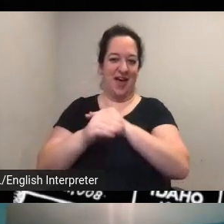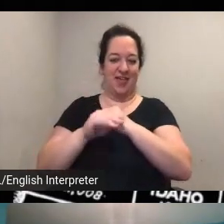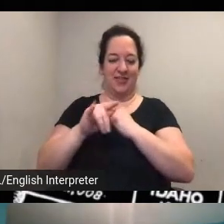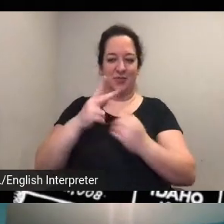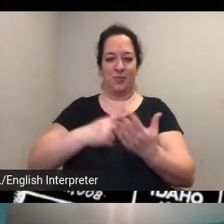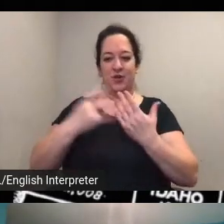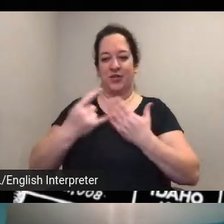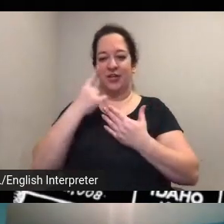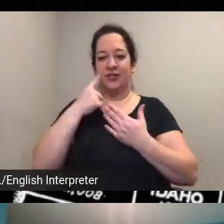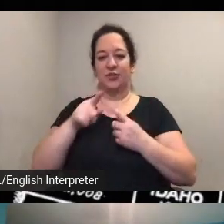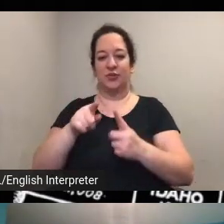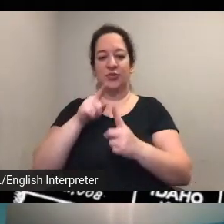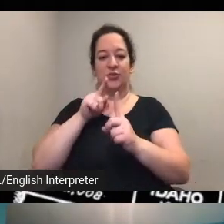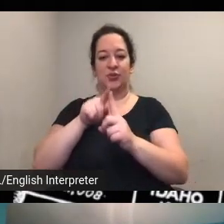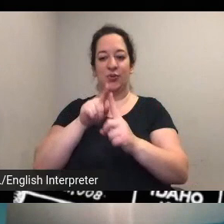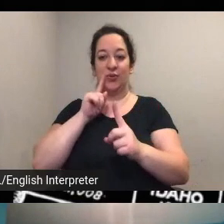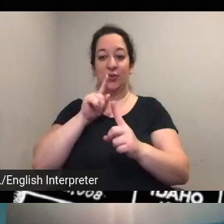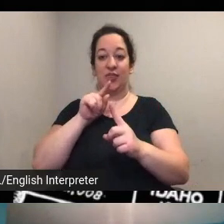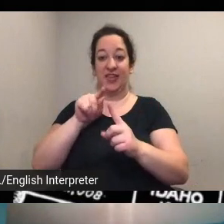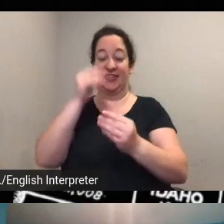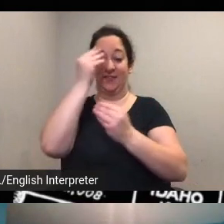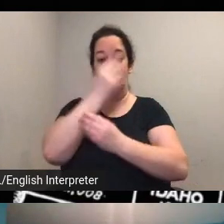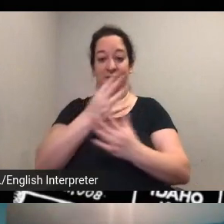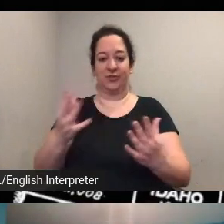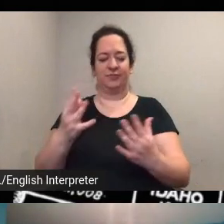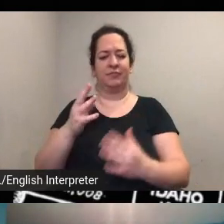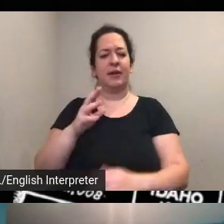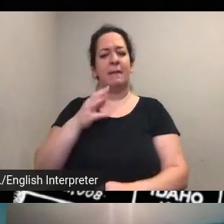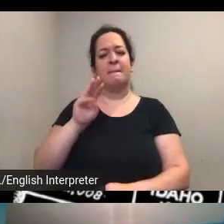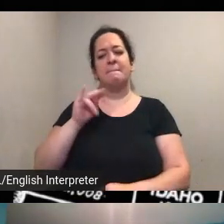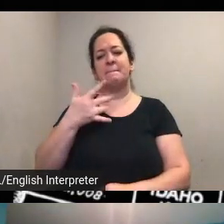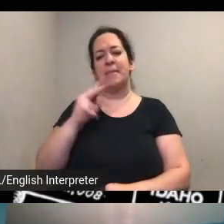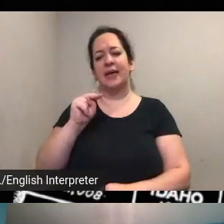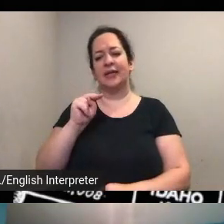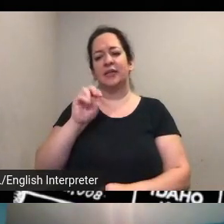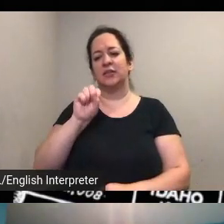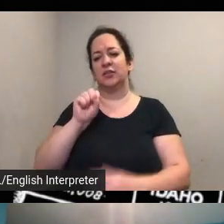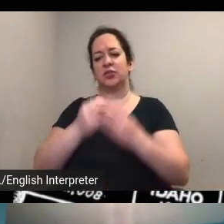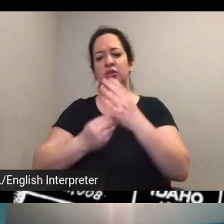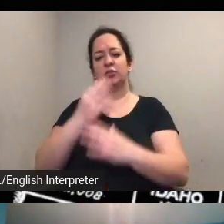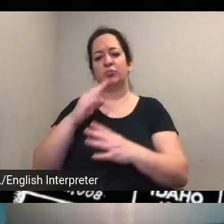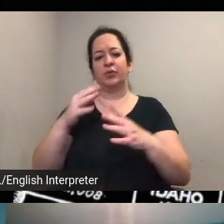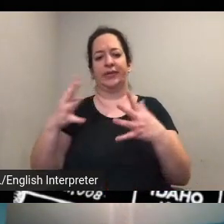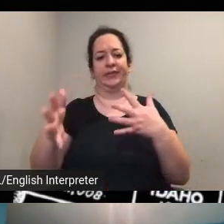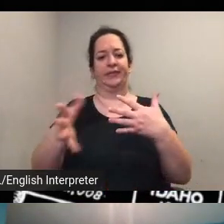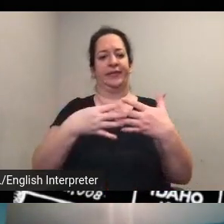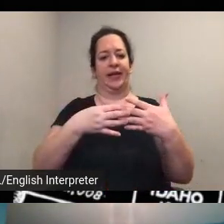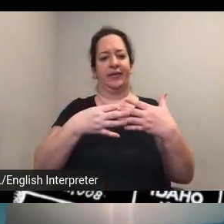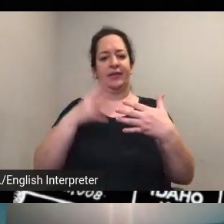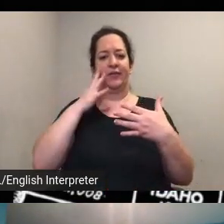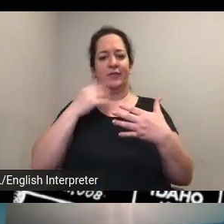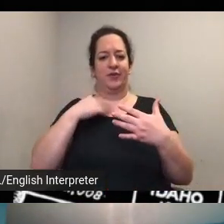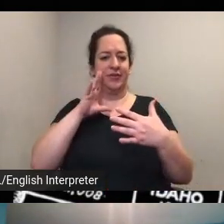megan springgate is excited by the ability to add more data through crowdsourcing do you want to pause there and talk a